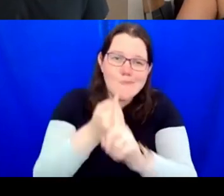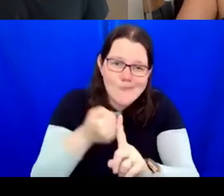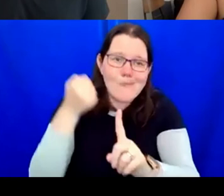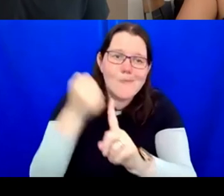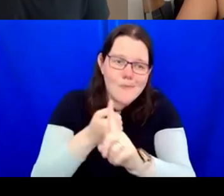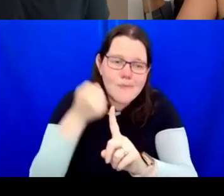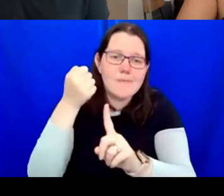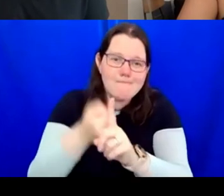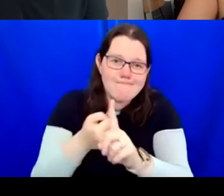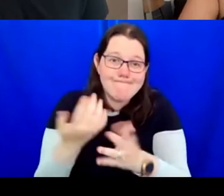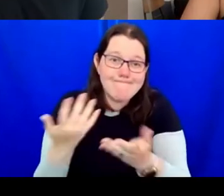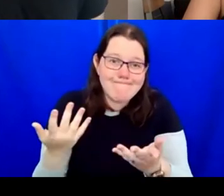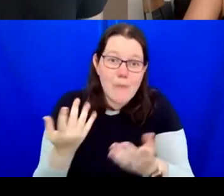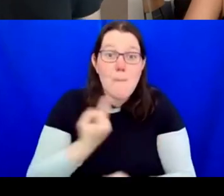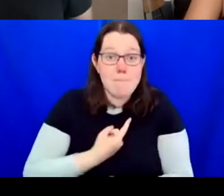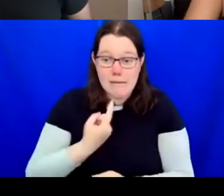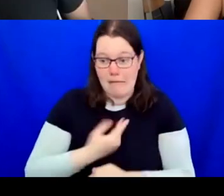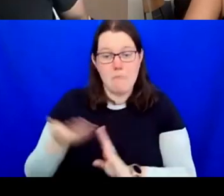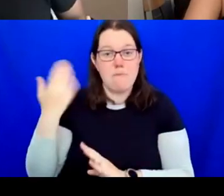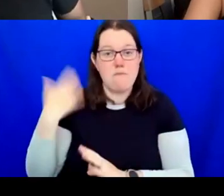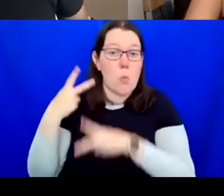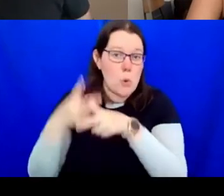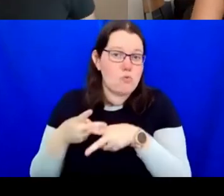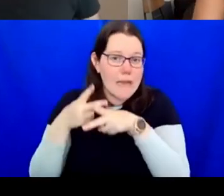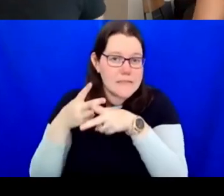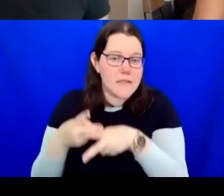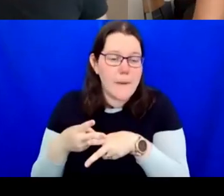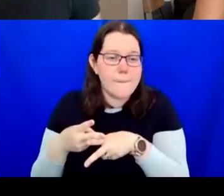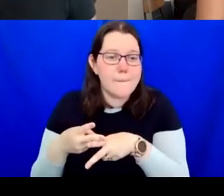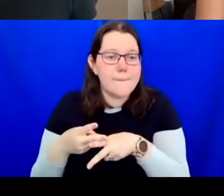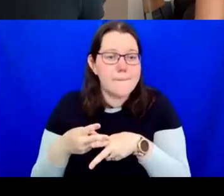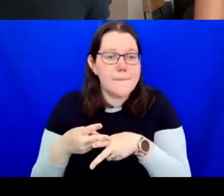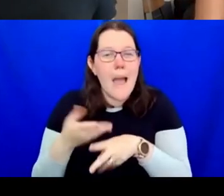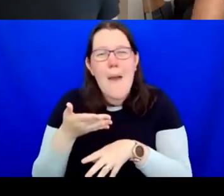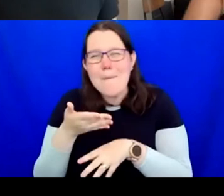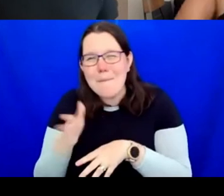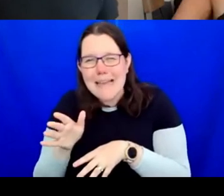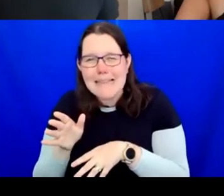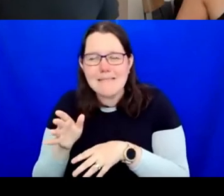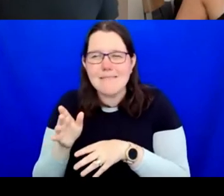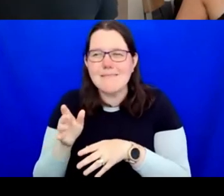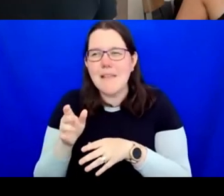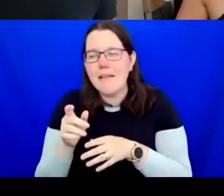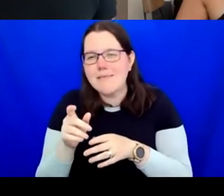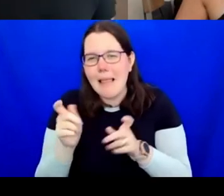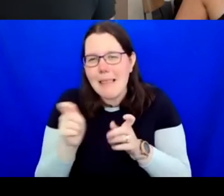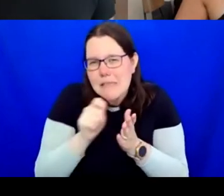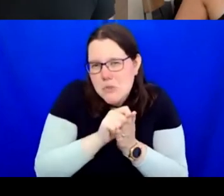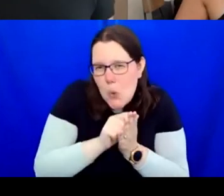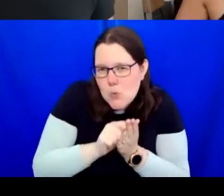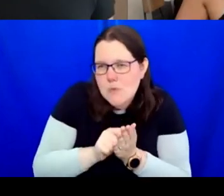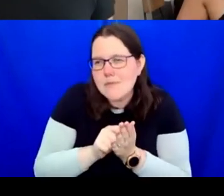when I was a curator, I used to leave all sorts of little notes and articles and all sorts of things,